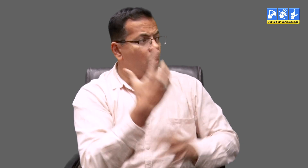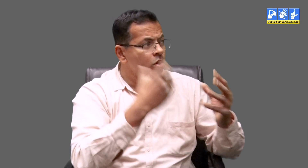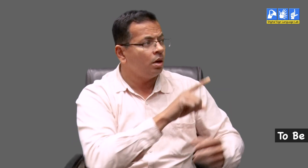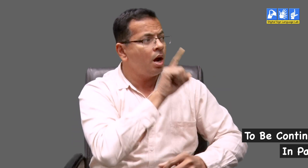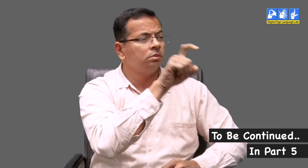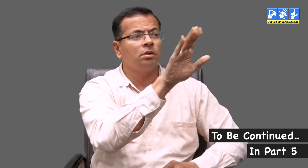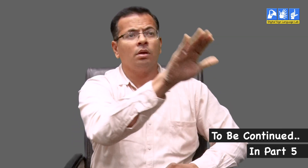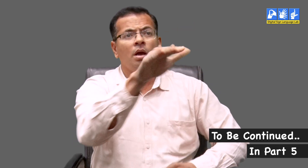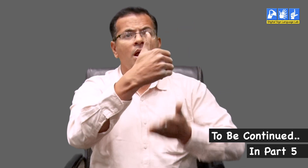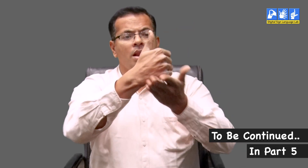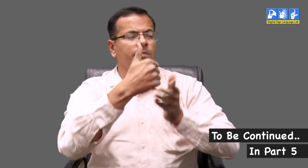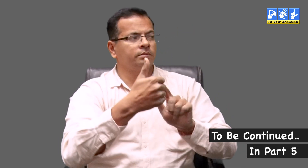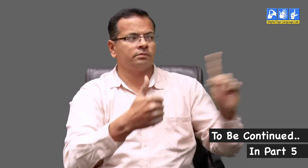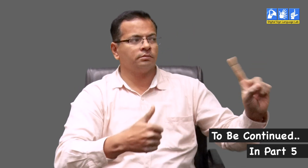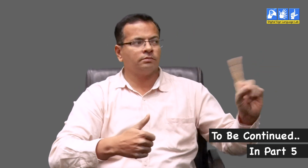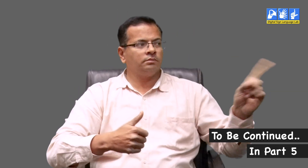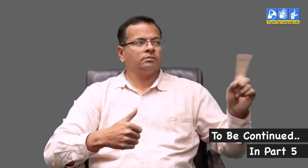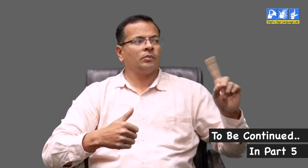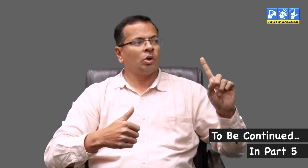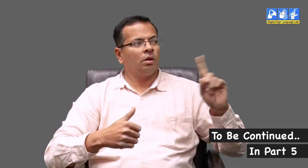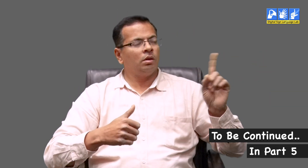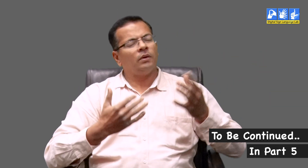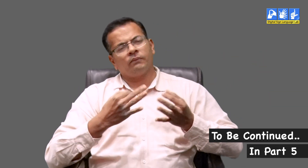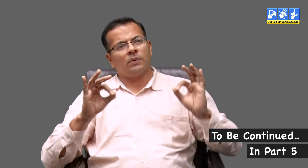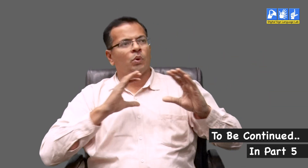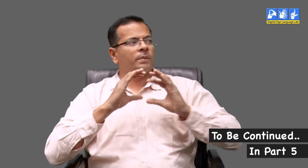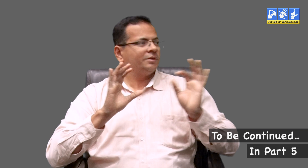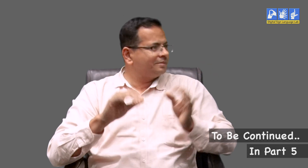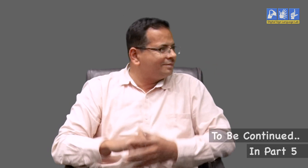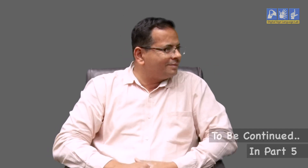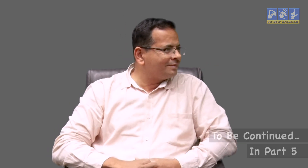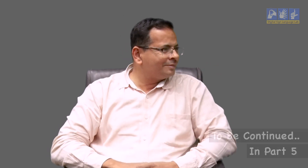For this you dont have to ask others to help you. General conversations are sufficient for this.